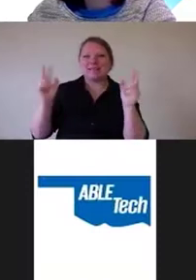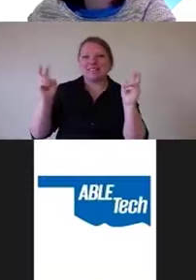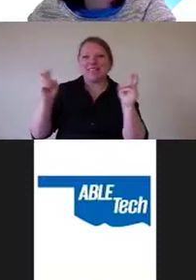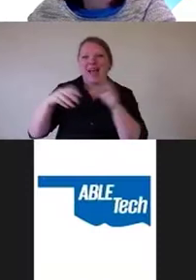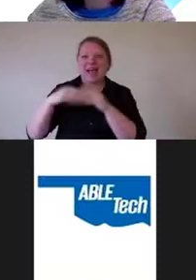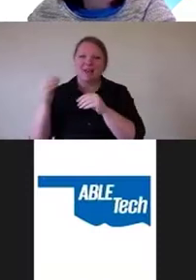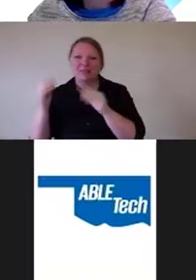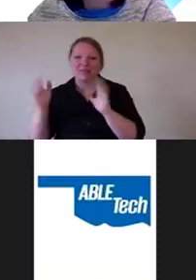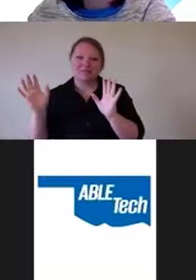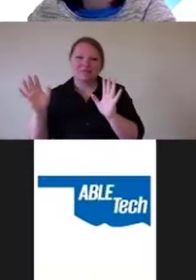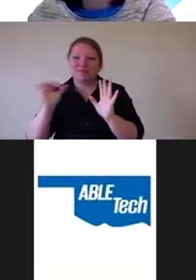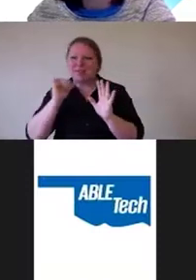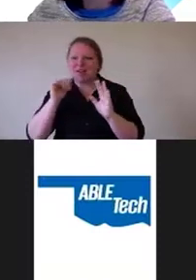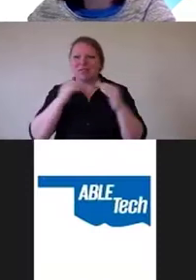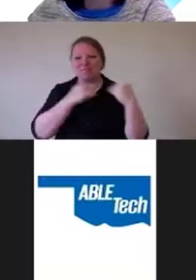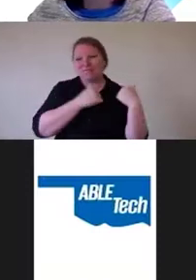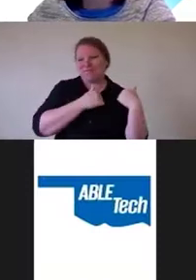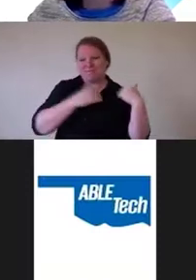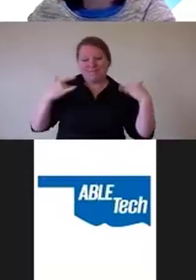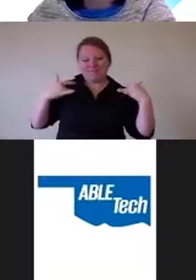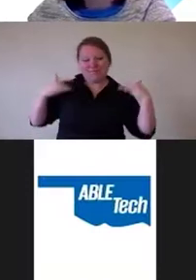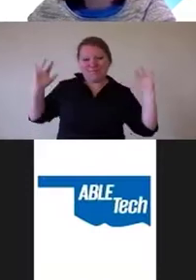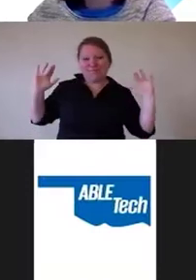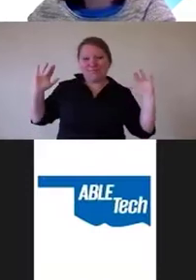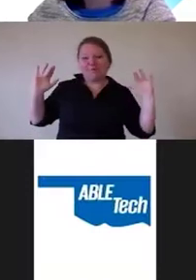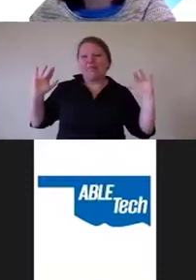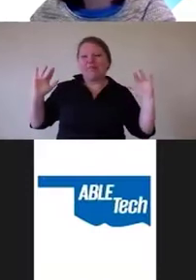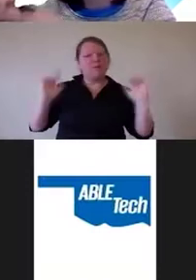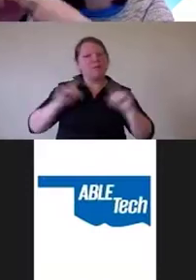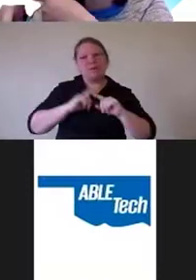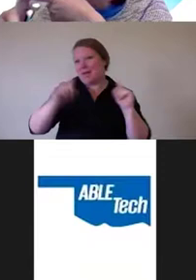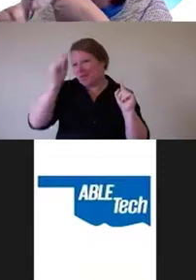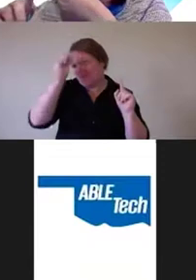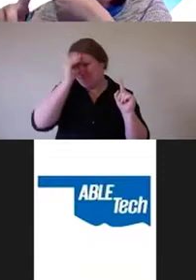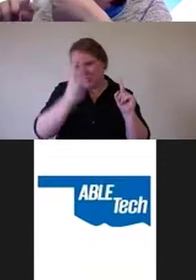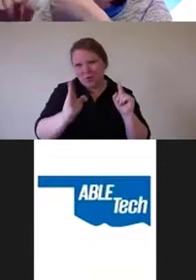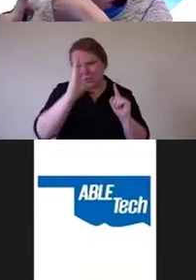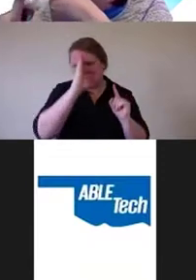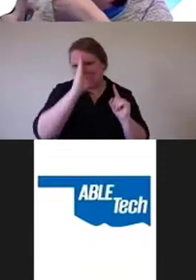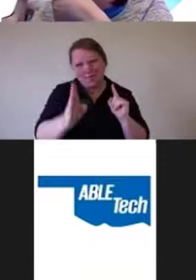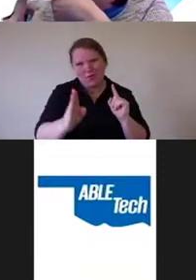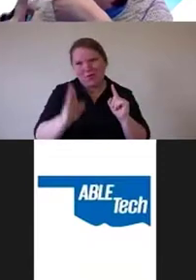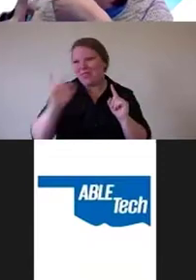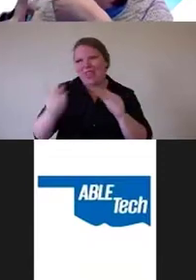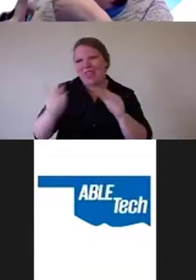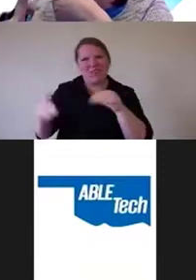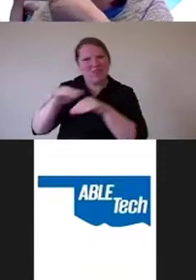But, you know, I'm here to tell you that it isn't. Because of all the things that I outlined that it can't fix,